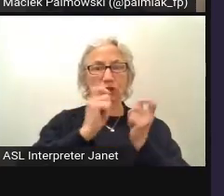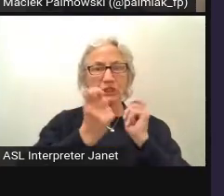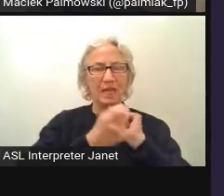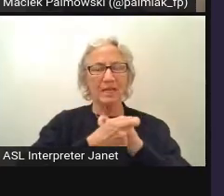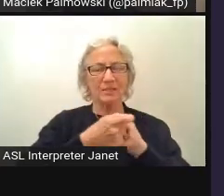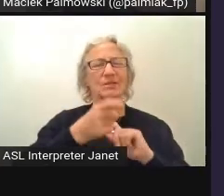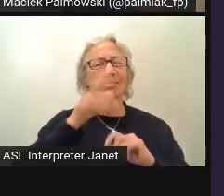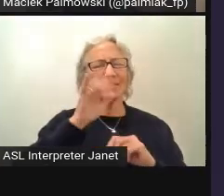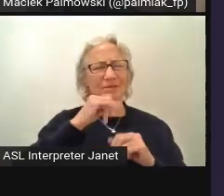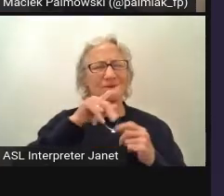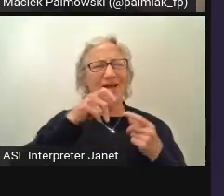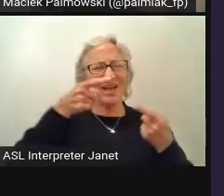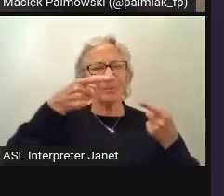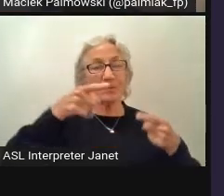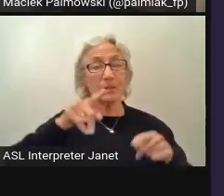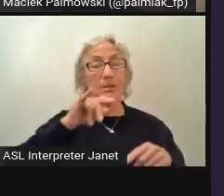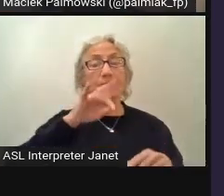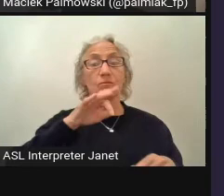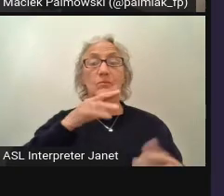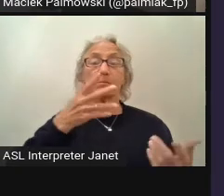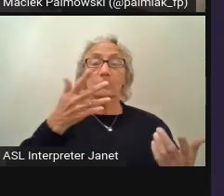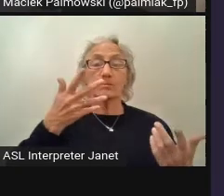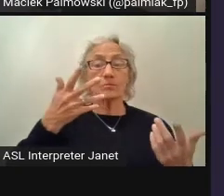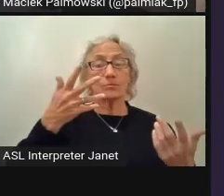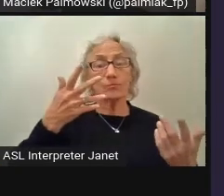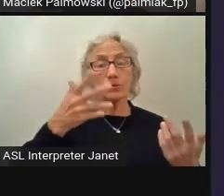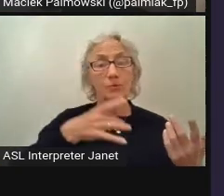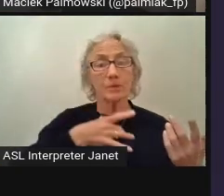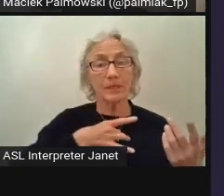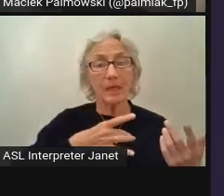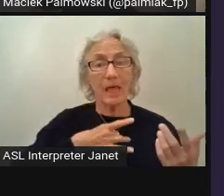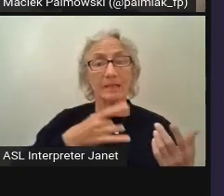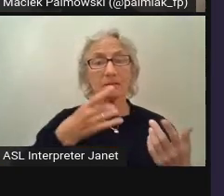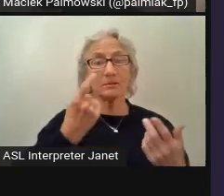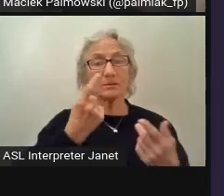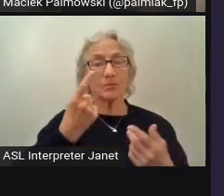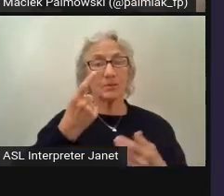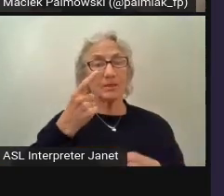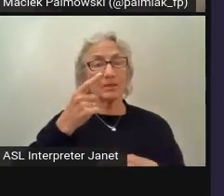If we are developing something, we are developing it in the dark.